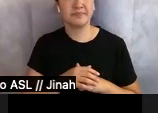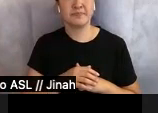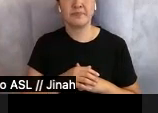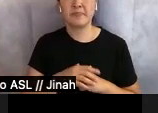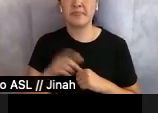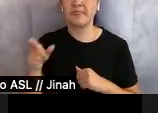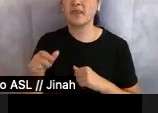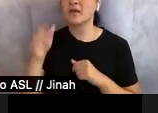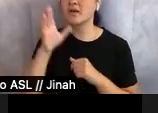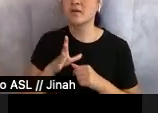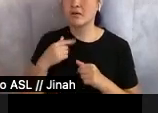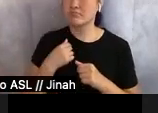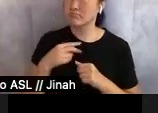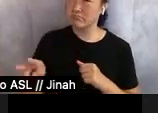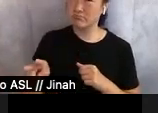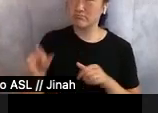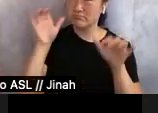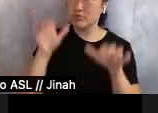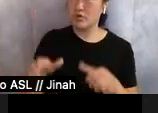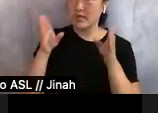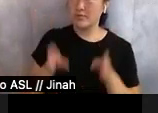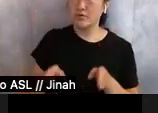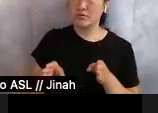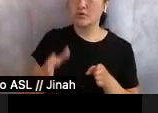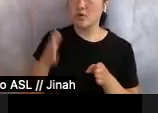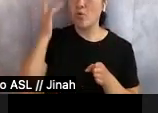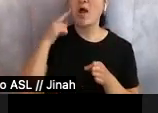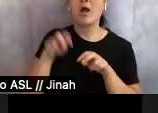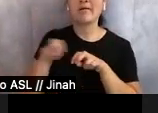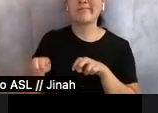who had yelled this, because she was sitting right next to her. "Tamiko?"